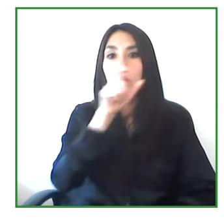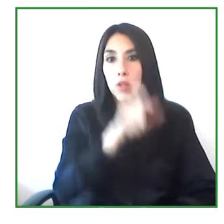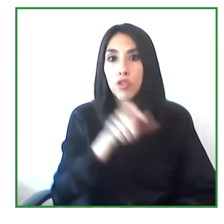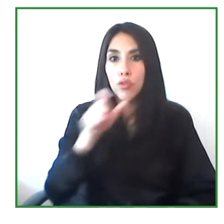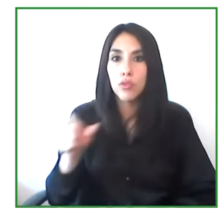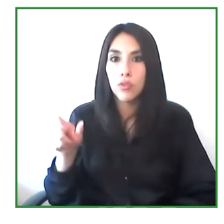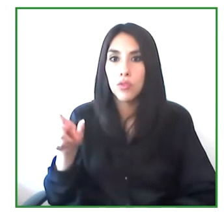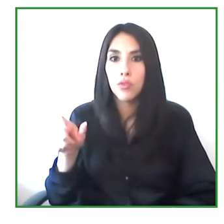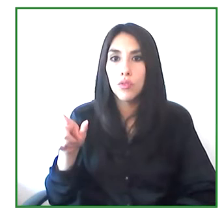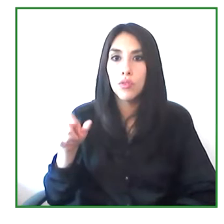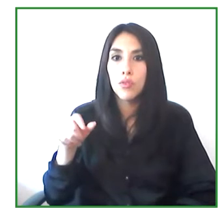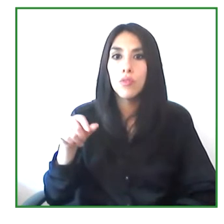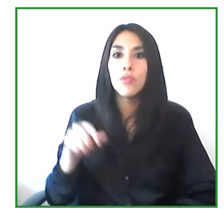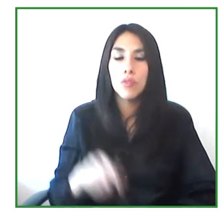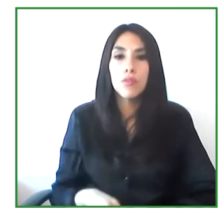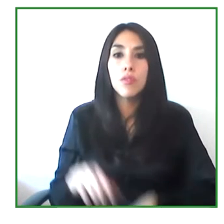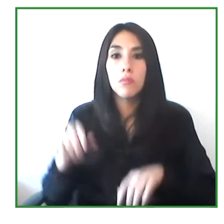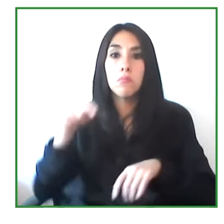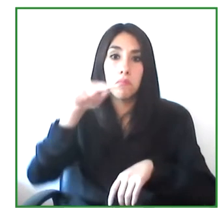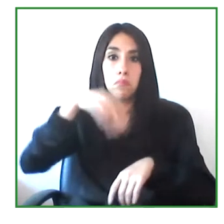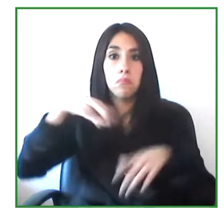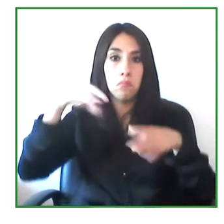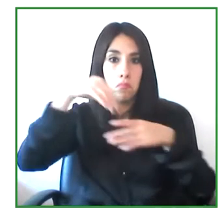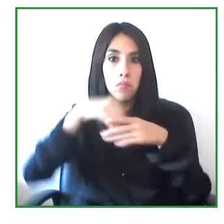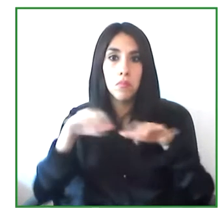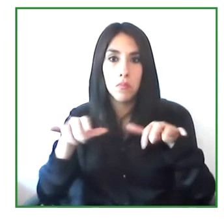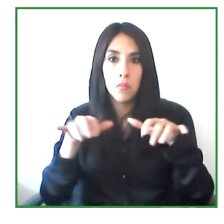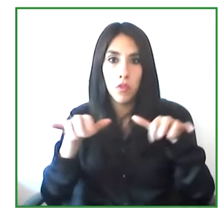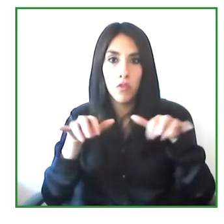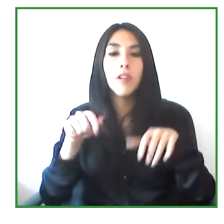This depends on the context of the stages that we are applying,